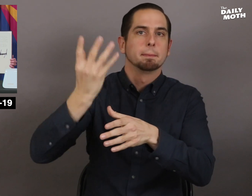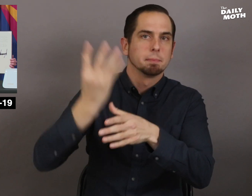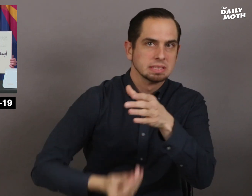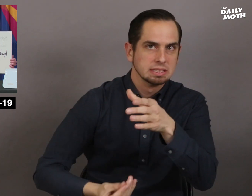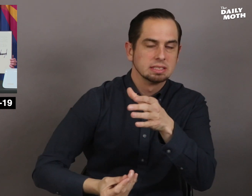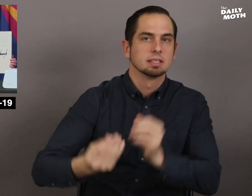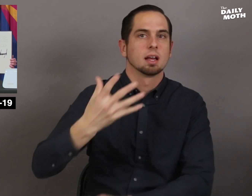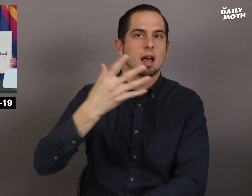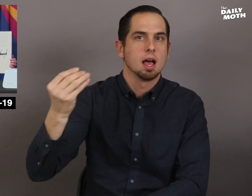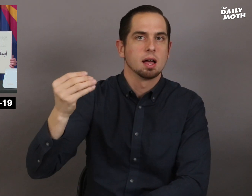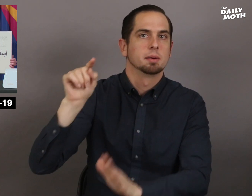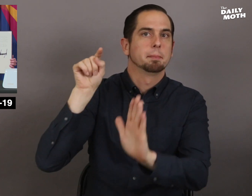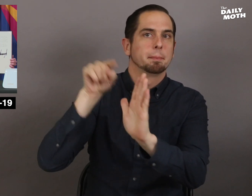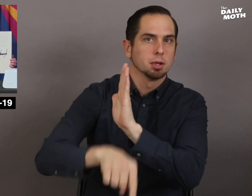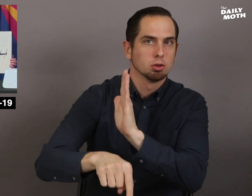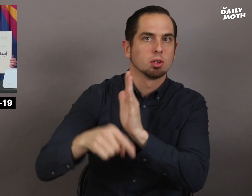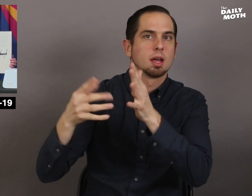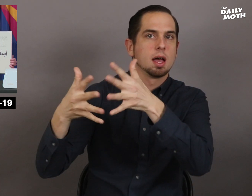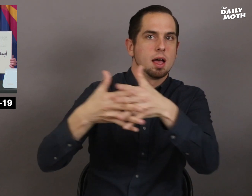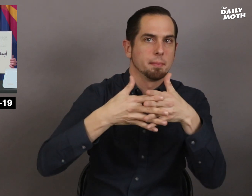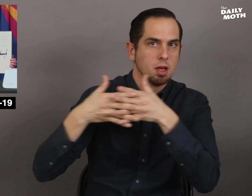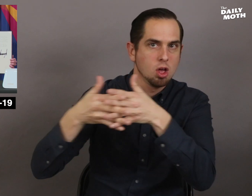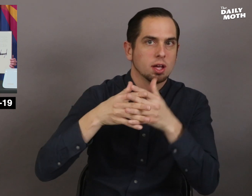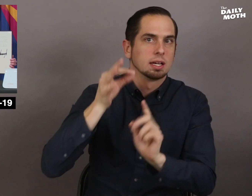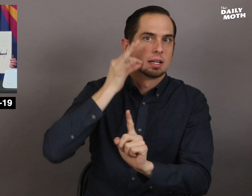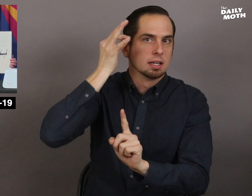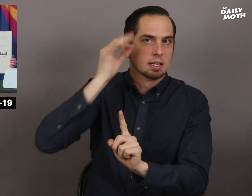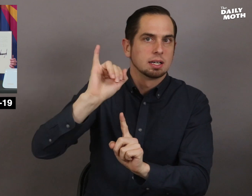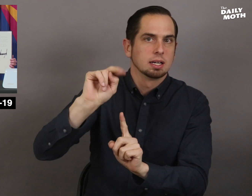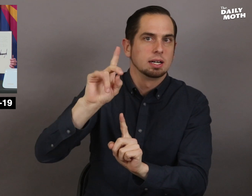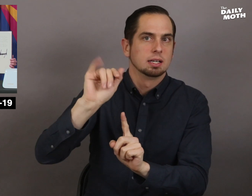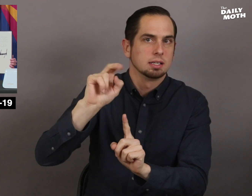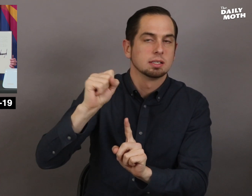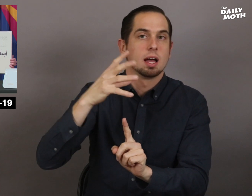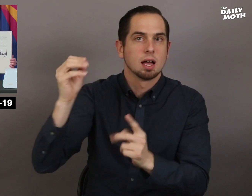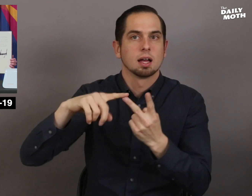the "Missing and Murdered American Indians and